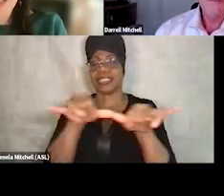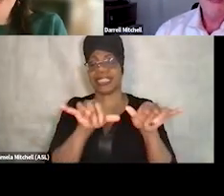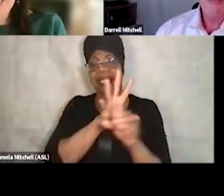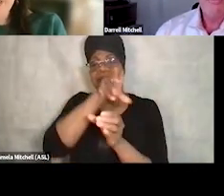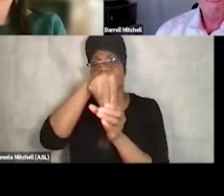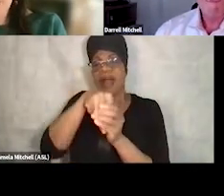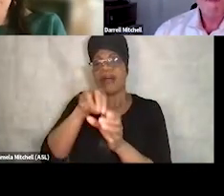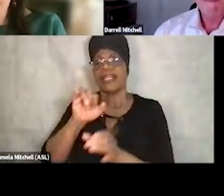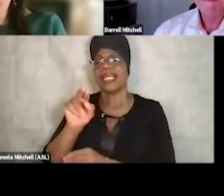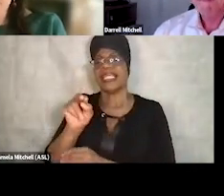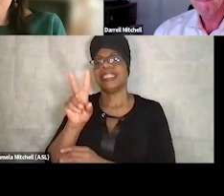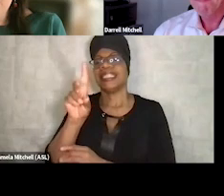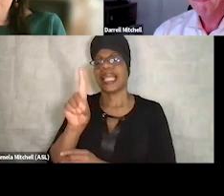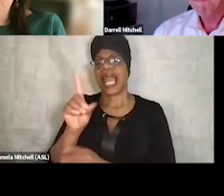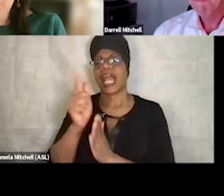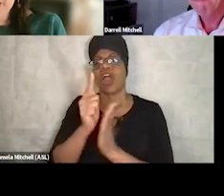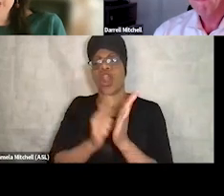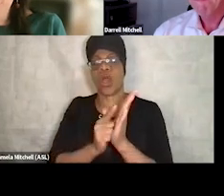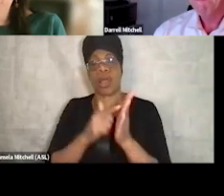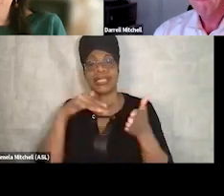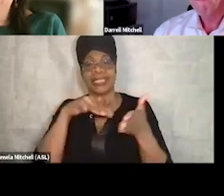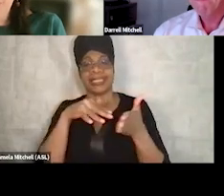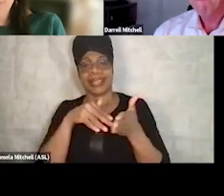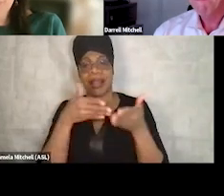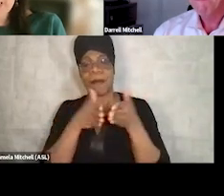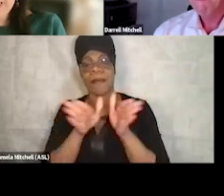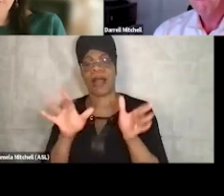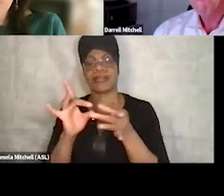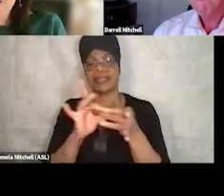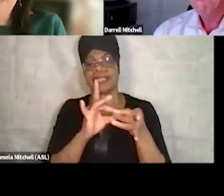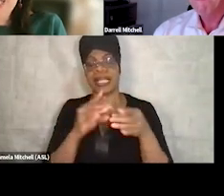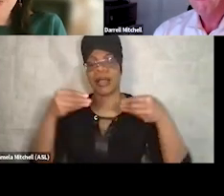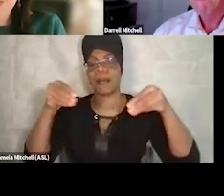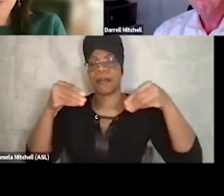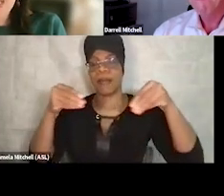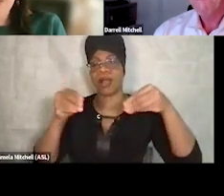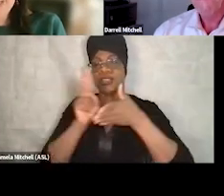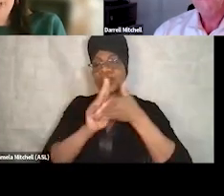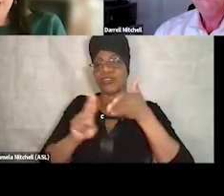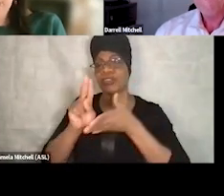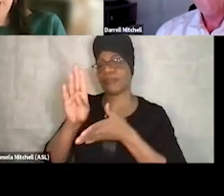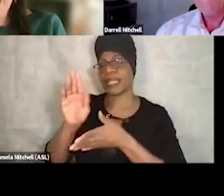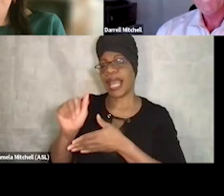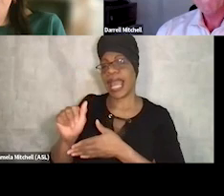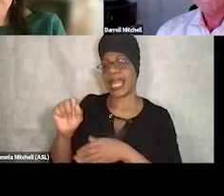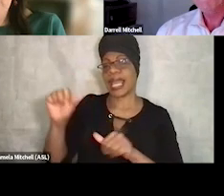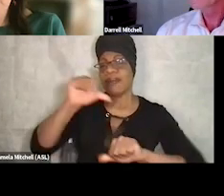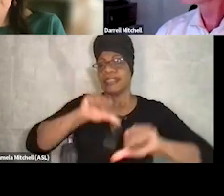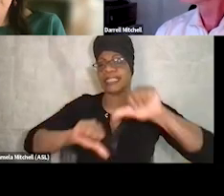Darrell studied public relations and marketing at Purdue University, has a bachelor's of science and addictions counseling